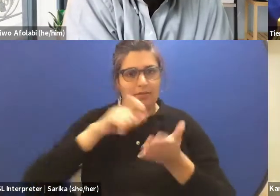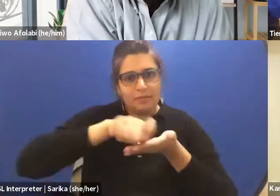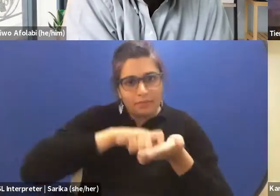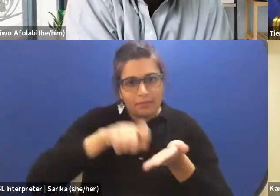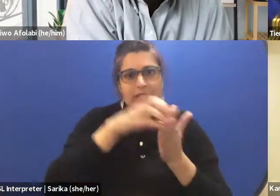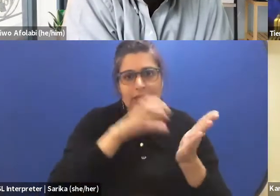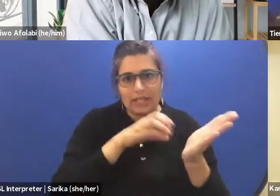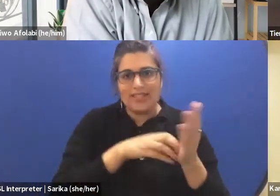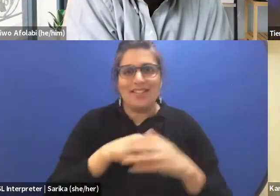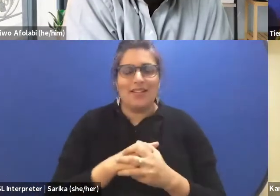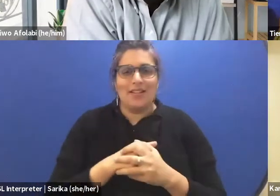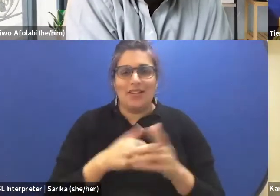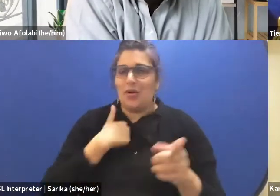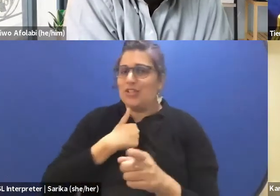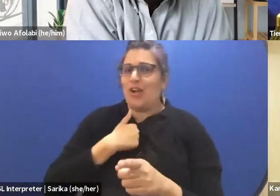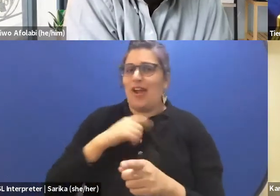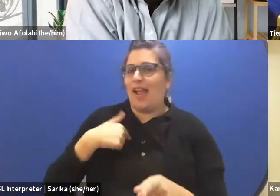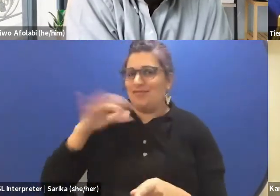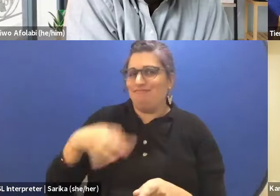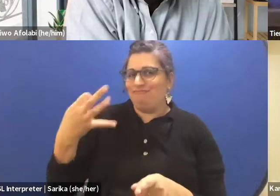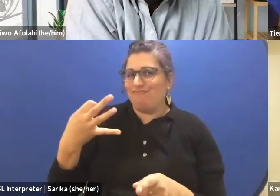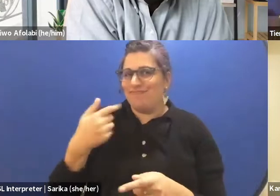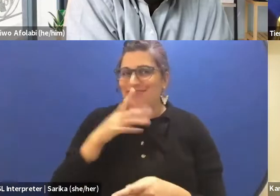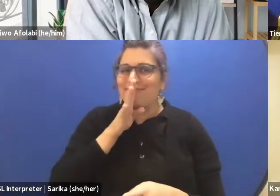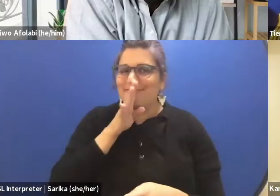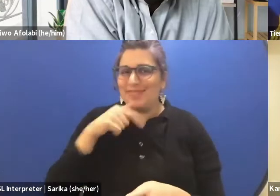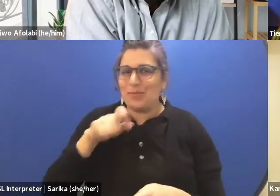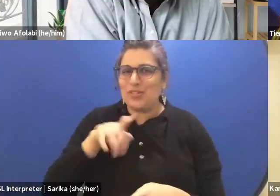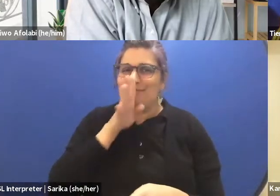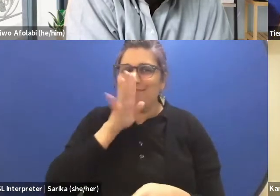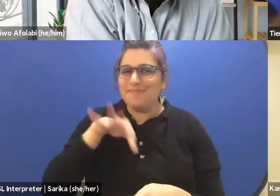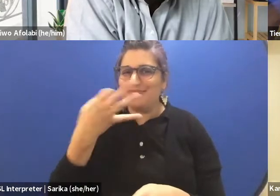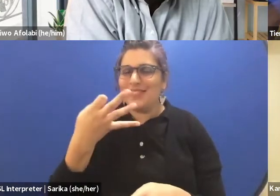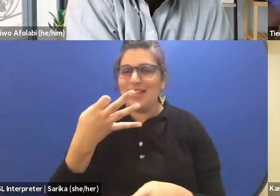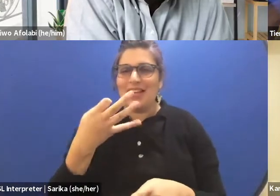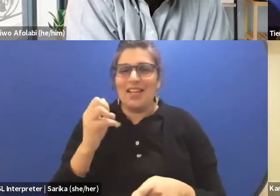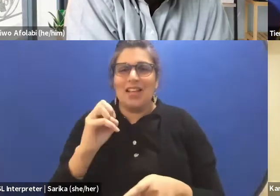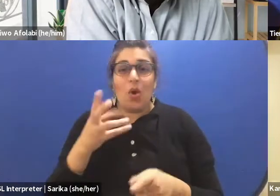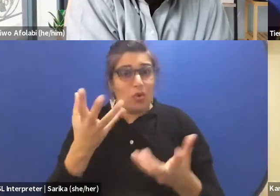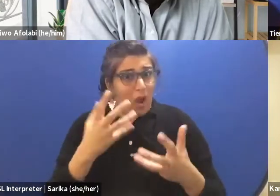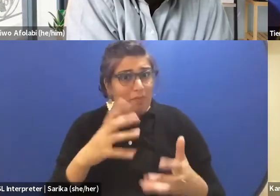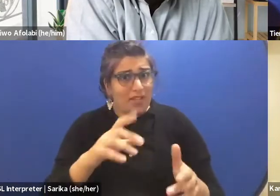Oh, sorry. I have to speak in French. Or would you like me to go in English?